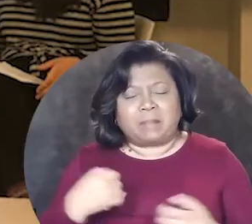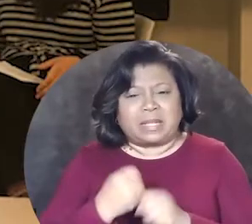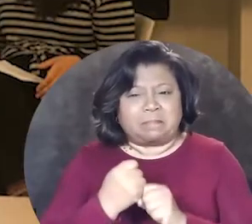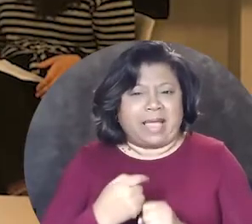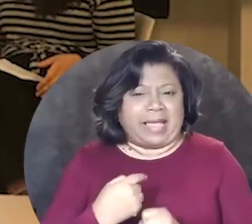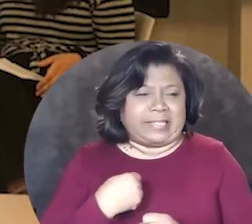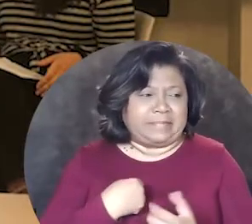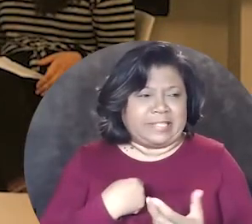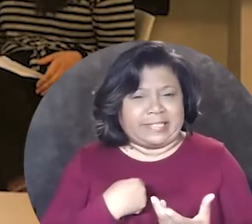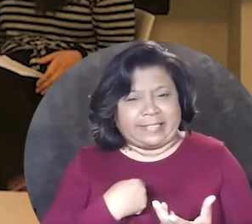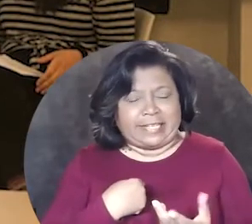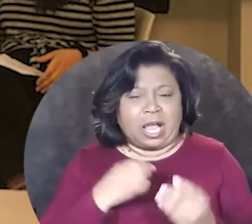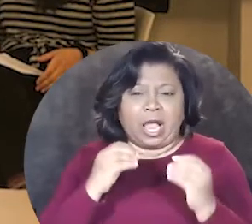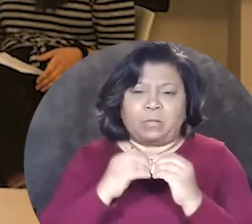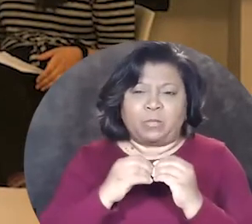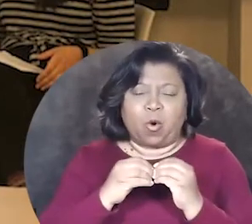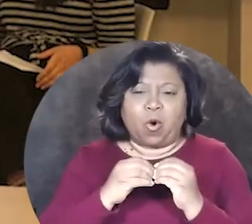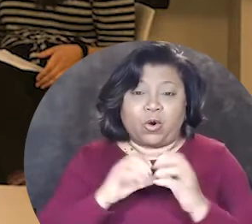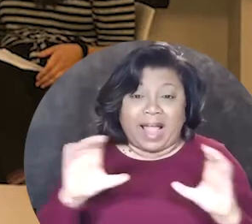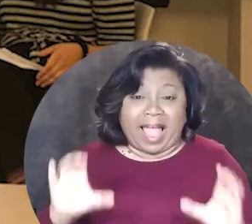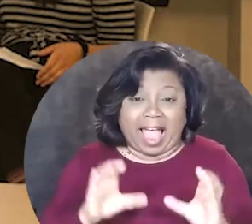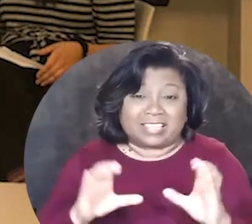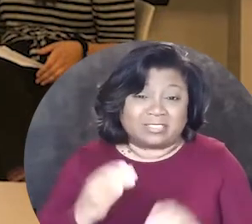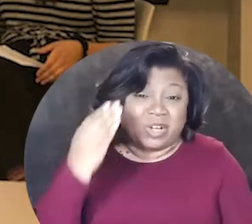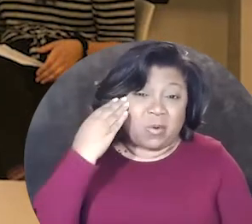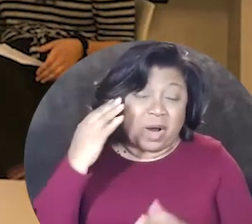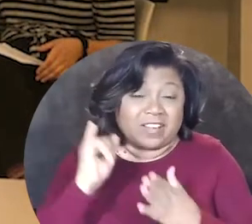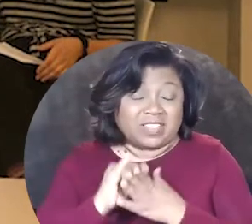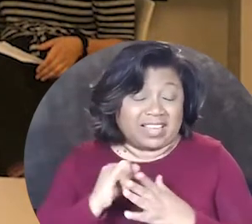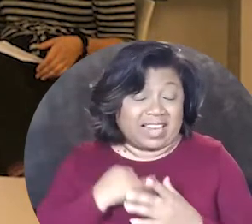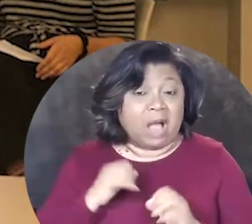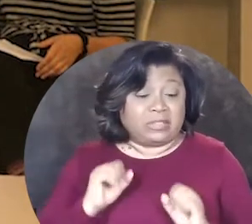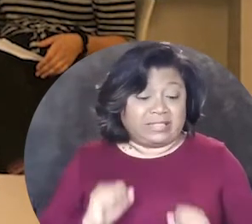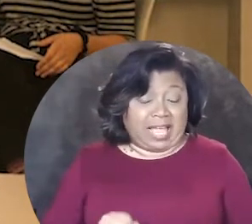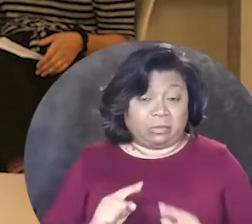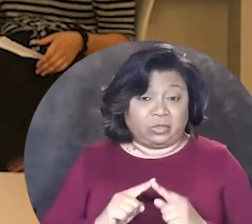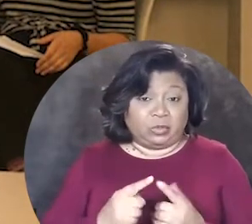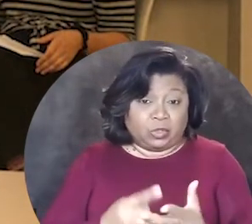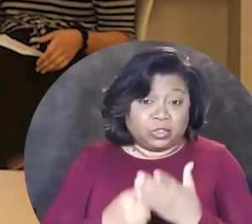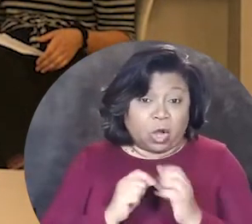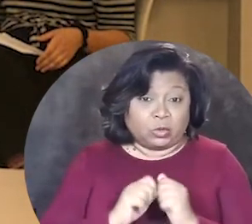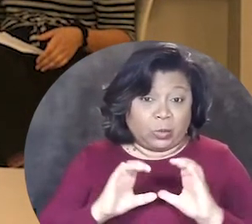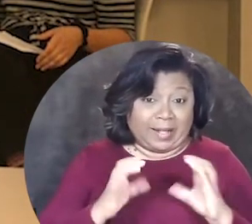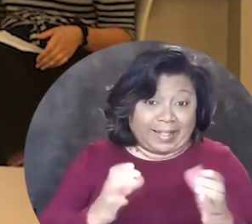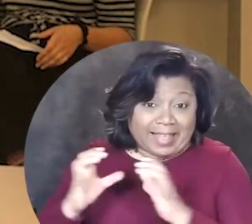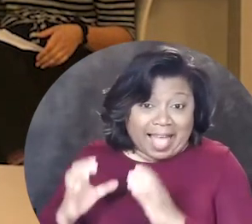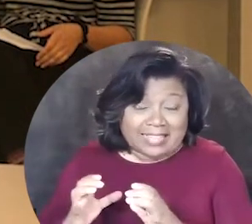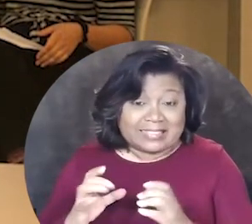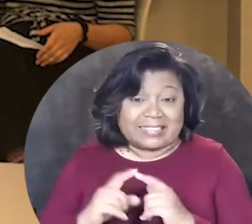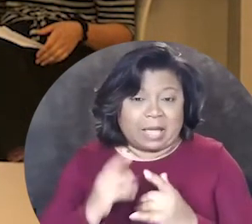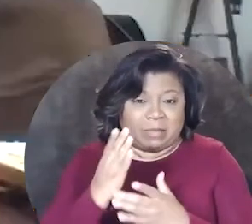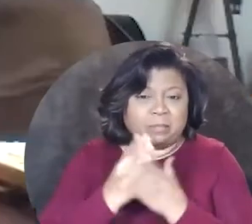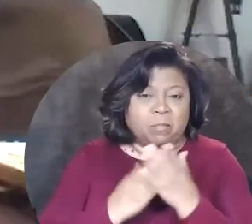probably make me more actively aware of that because I was able to talk to classes and be